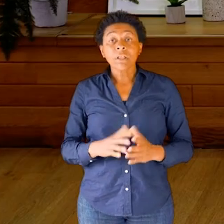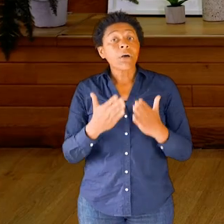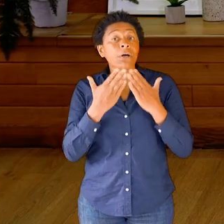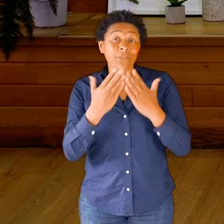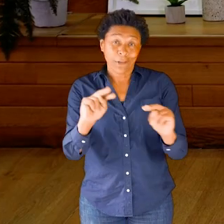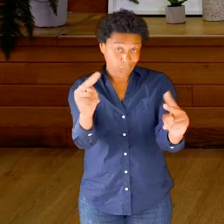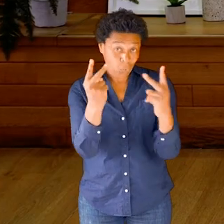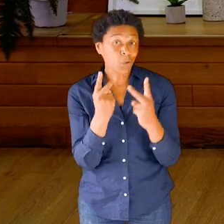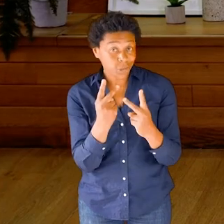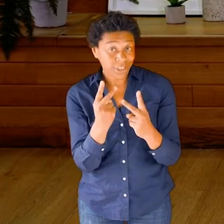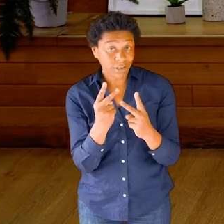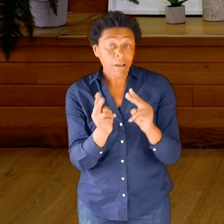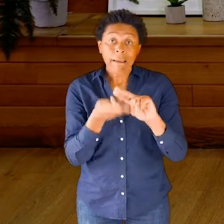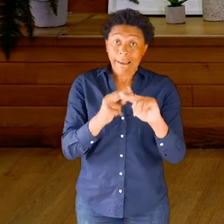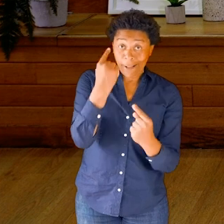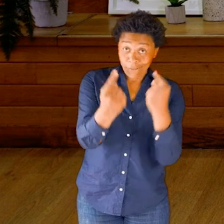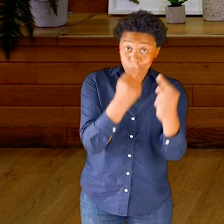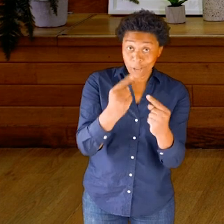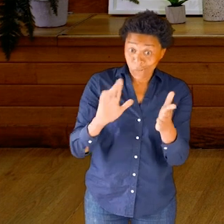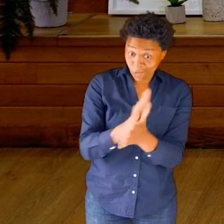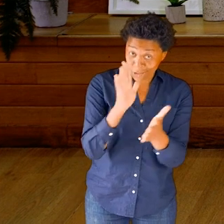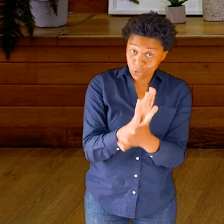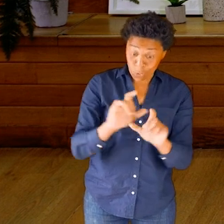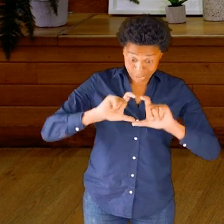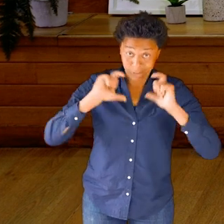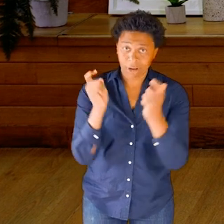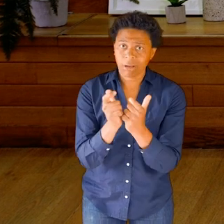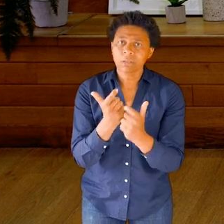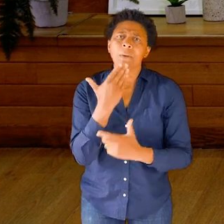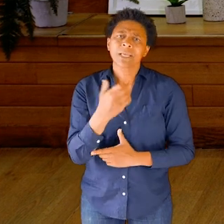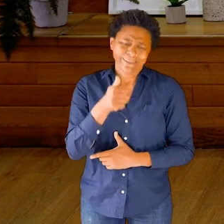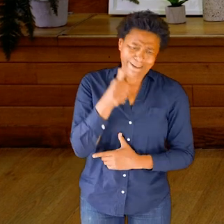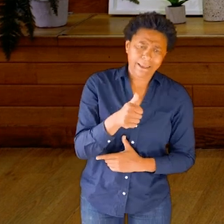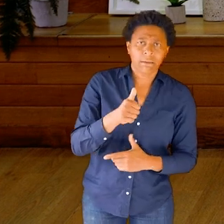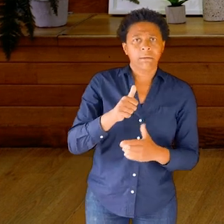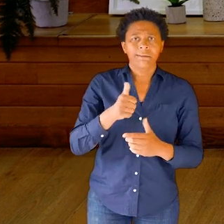Thank you very much for joining this session. If you enjoyed it, please click the like button below.